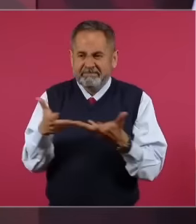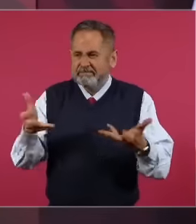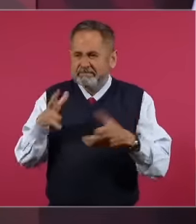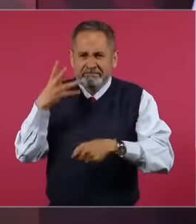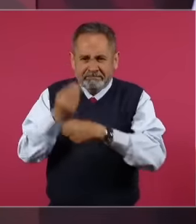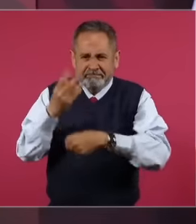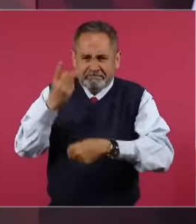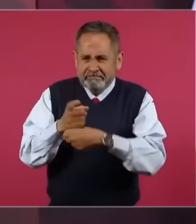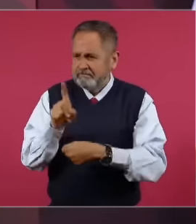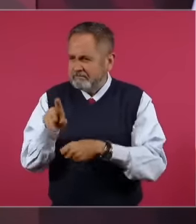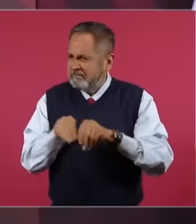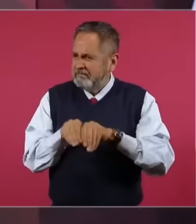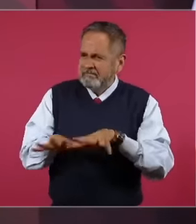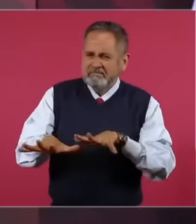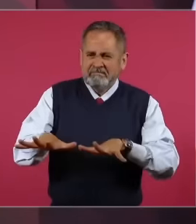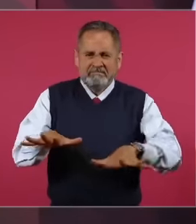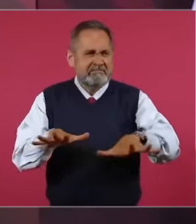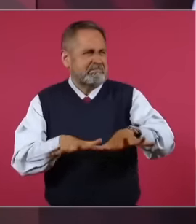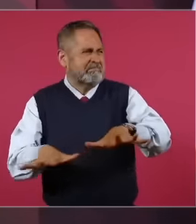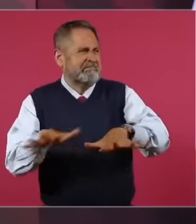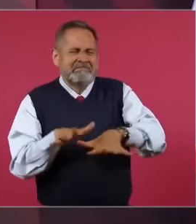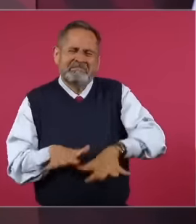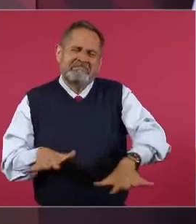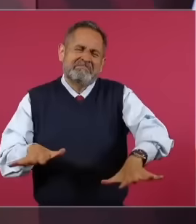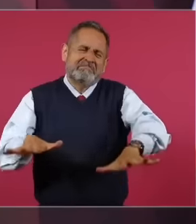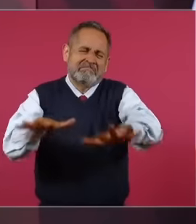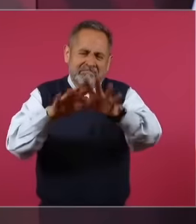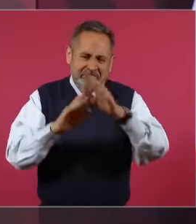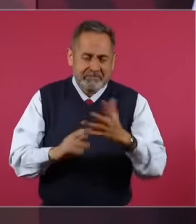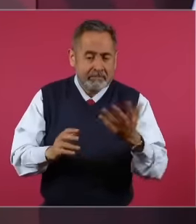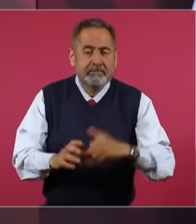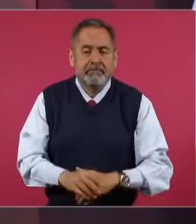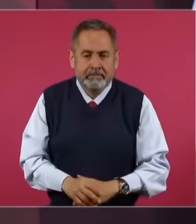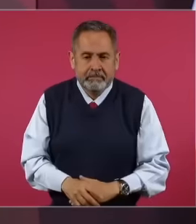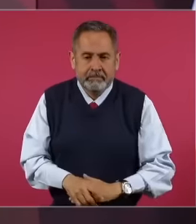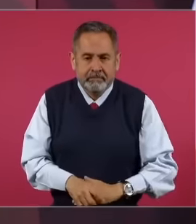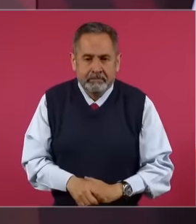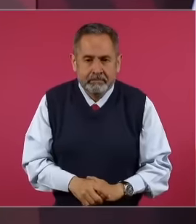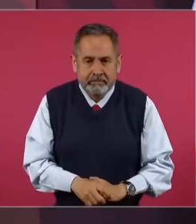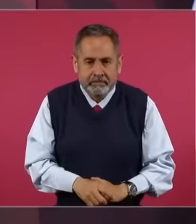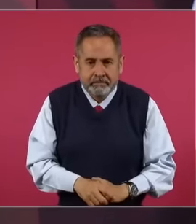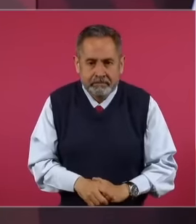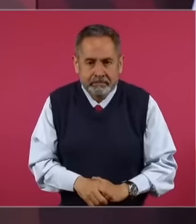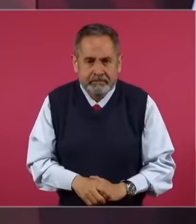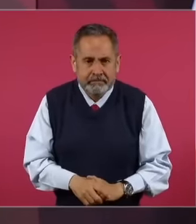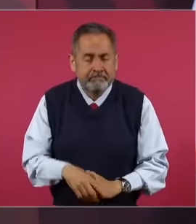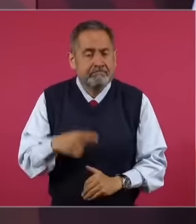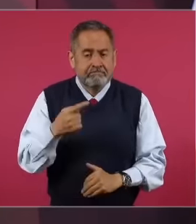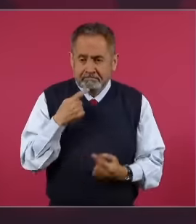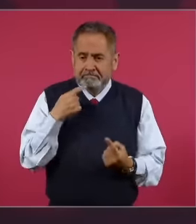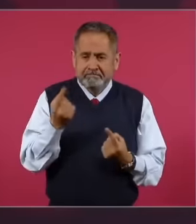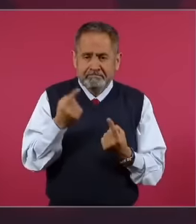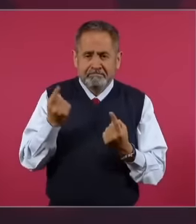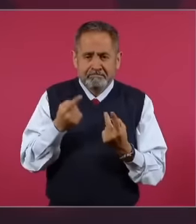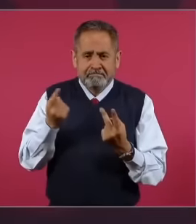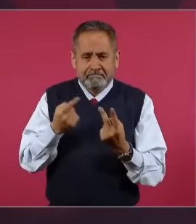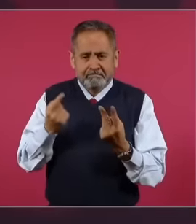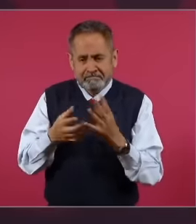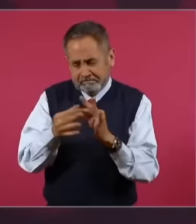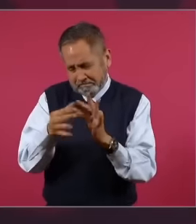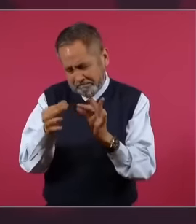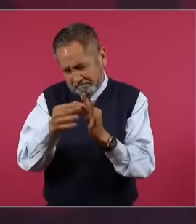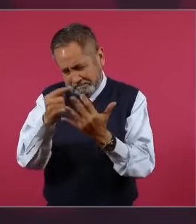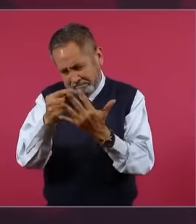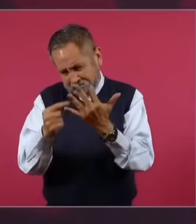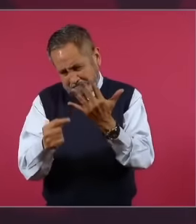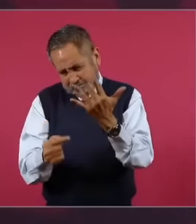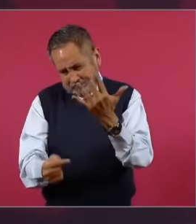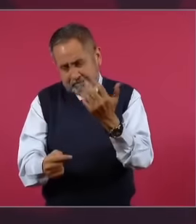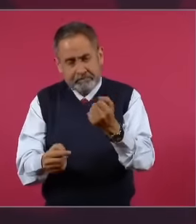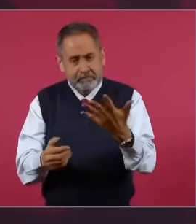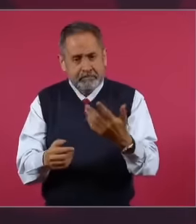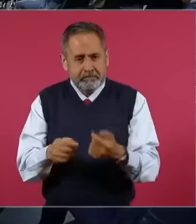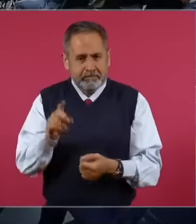irrigation but this way we can leave with data